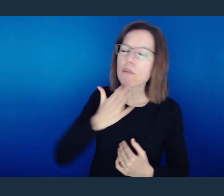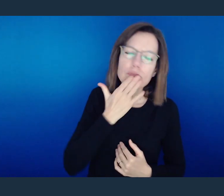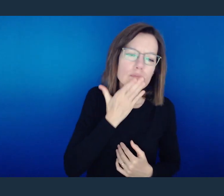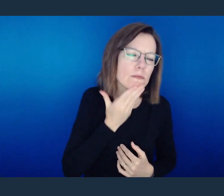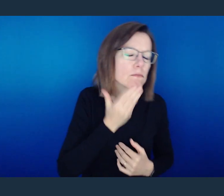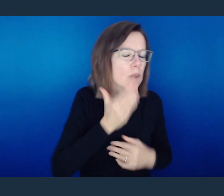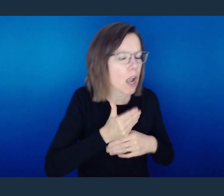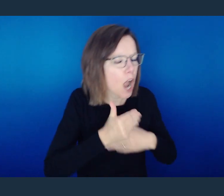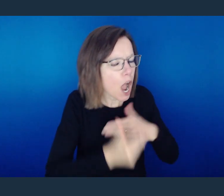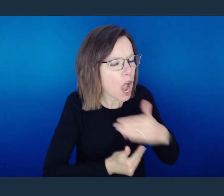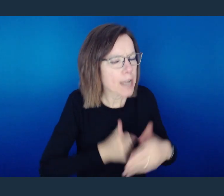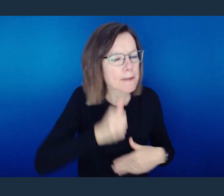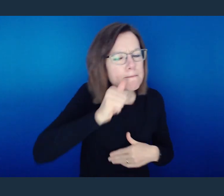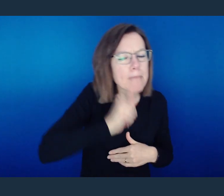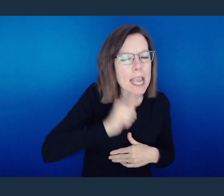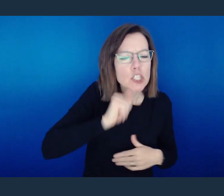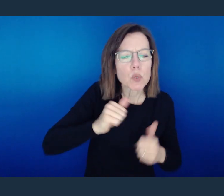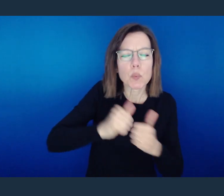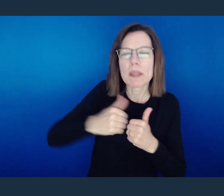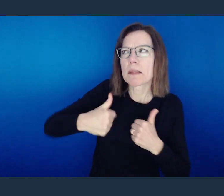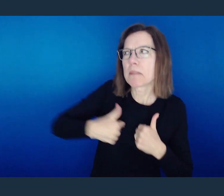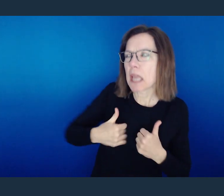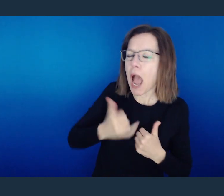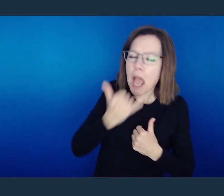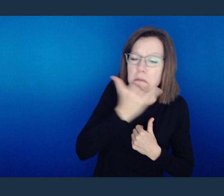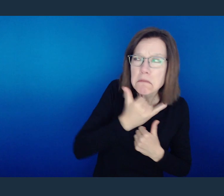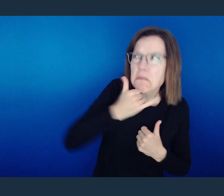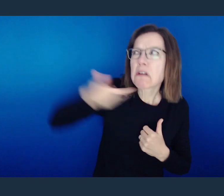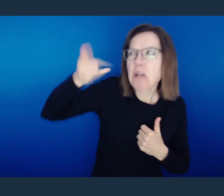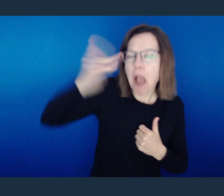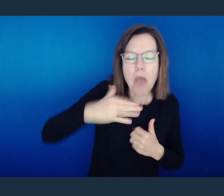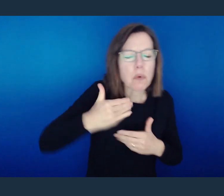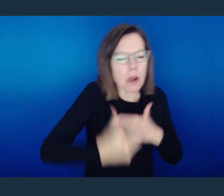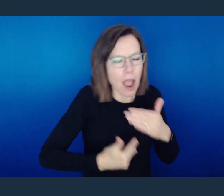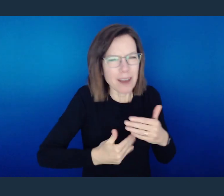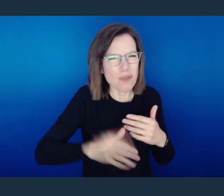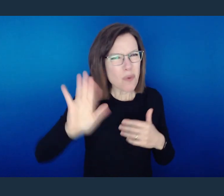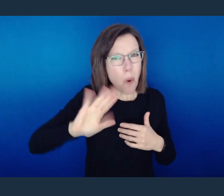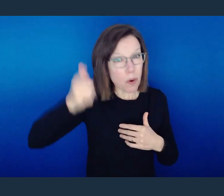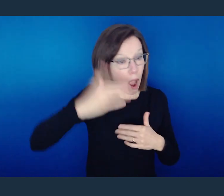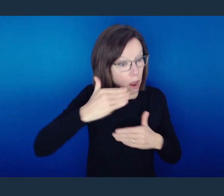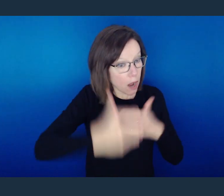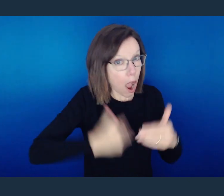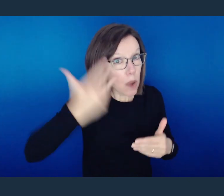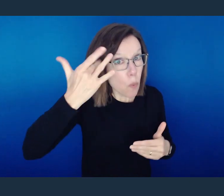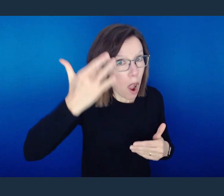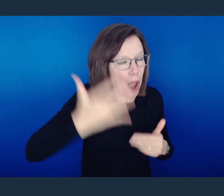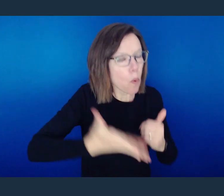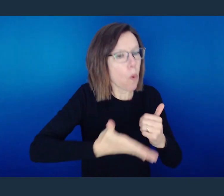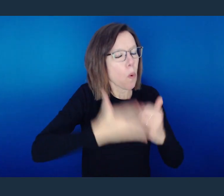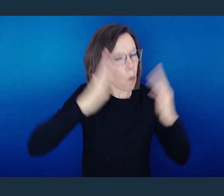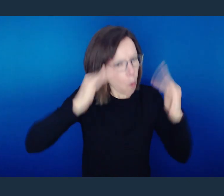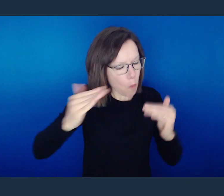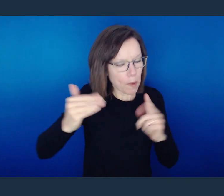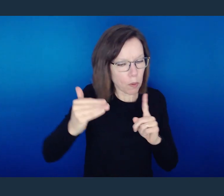the riches of His kindness and forbearance and patience, not knowing that God's kindness is meant to lead you to repentance?"